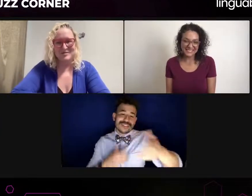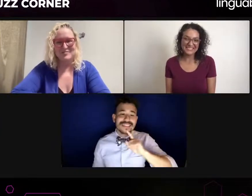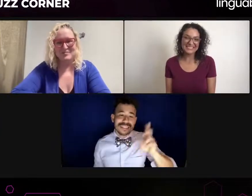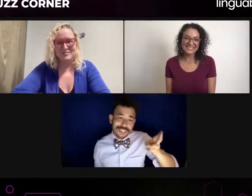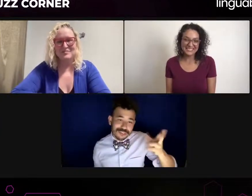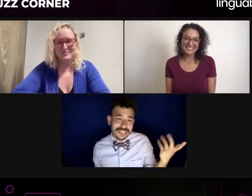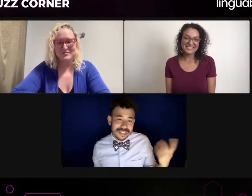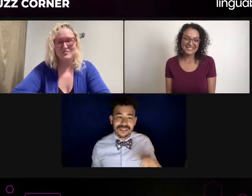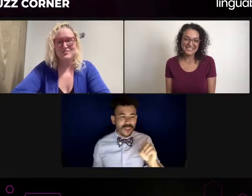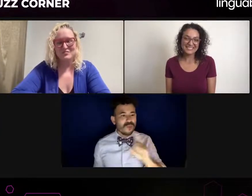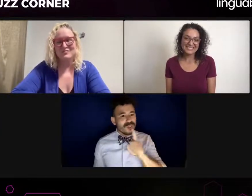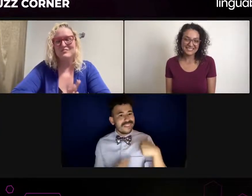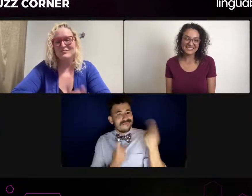OK. Hello!